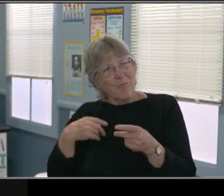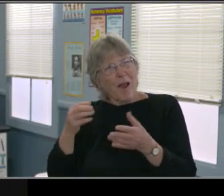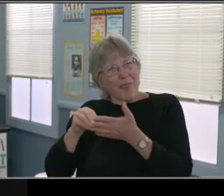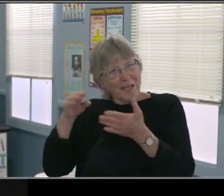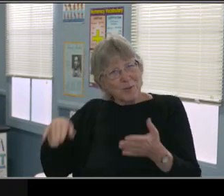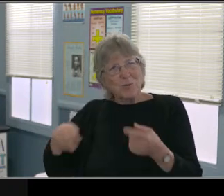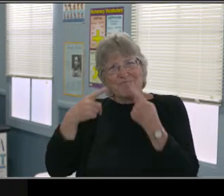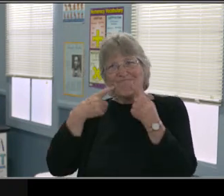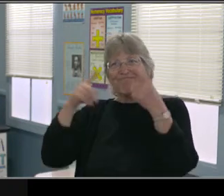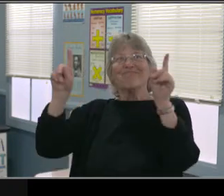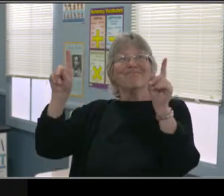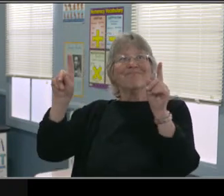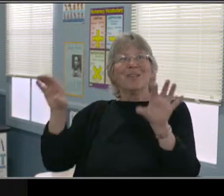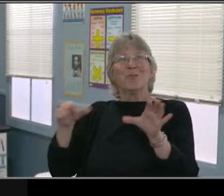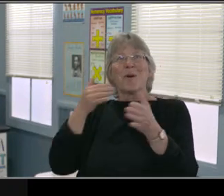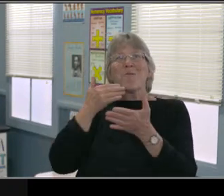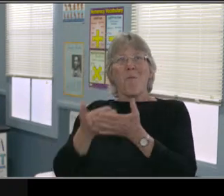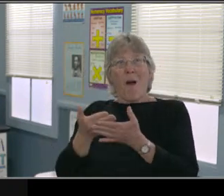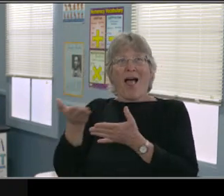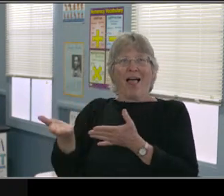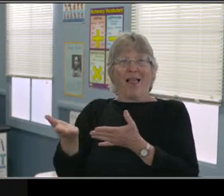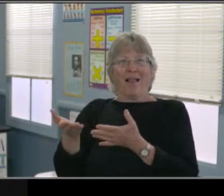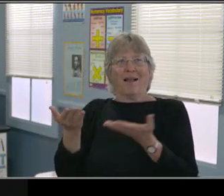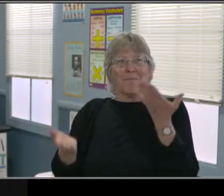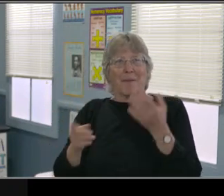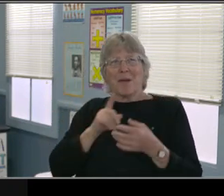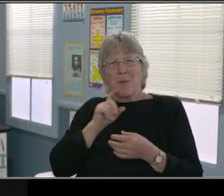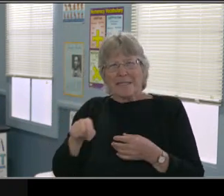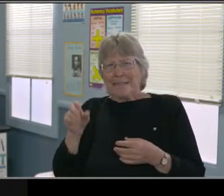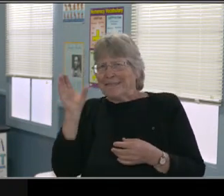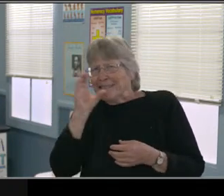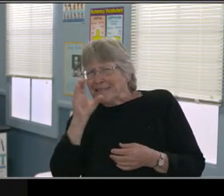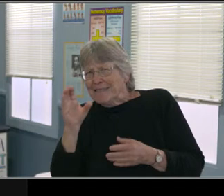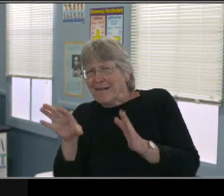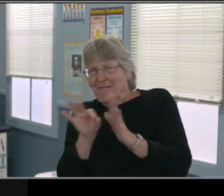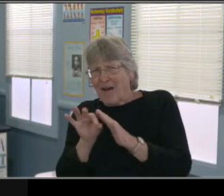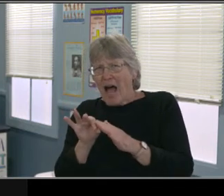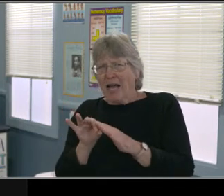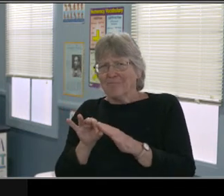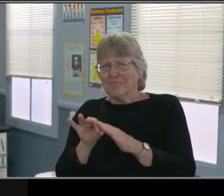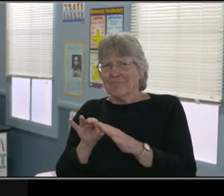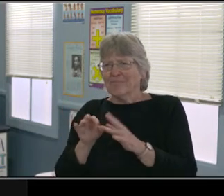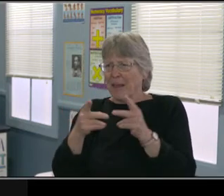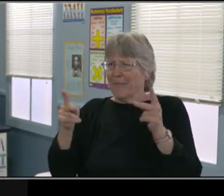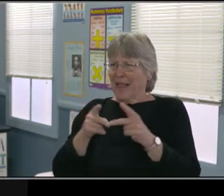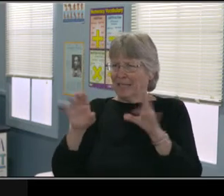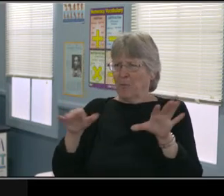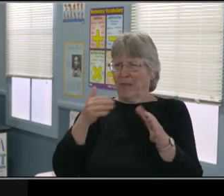and what we talk about is, what do they need in order to access the curriculum? What do they need in order to be level